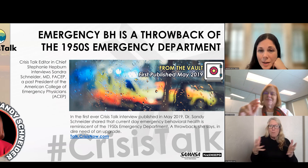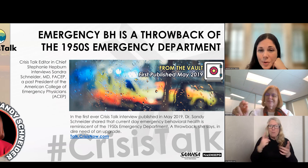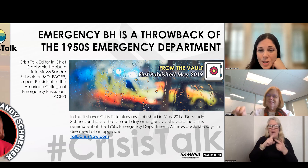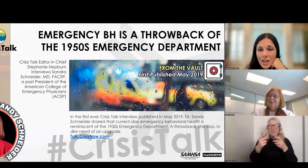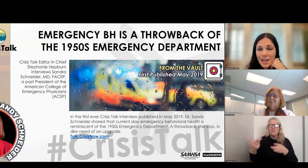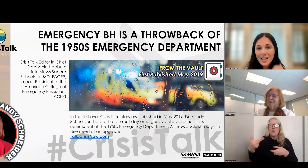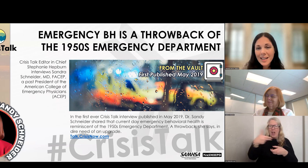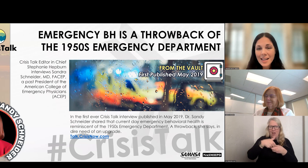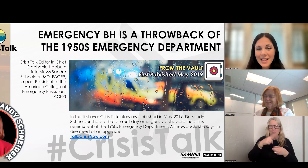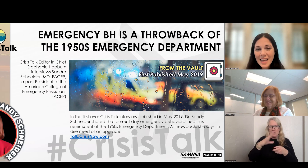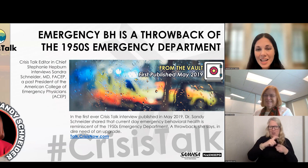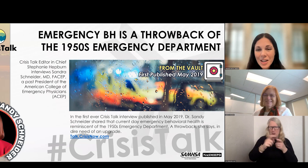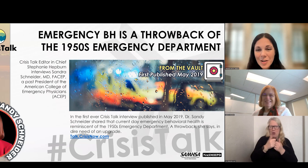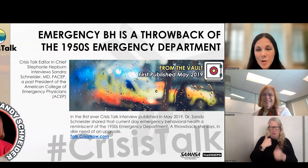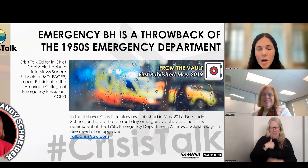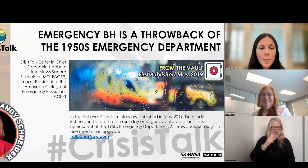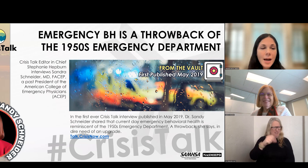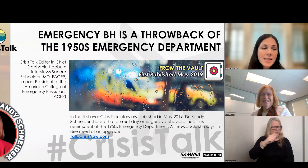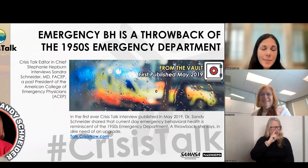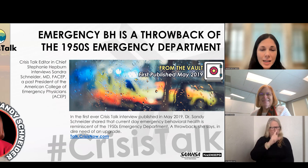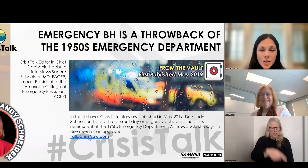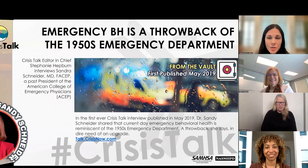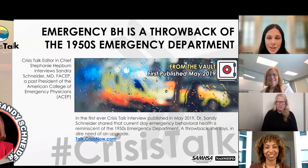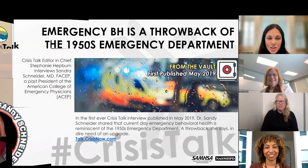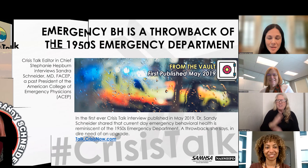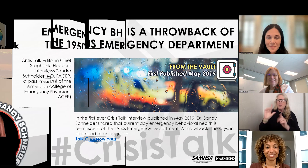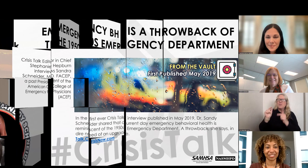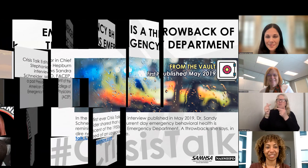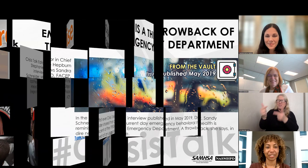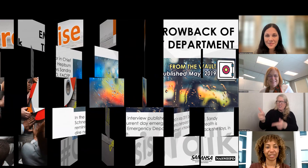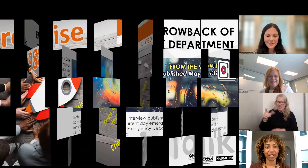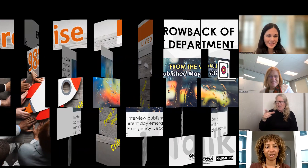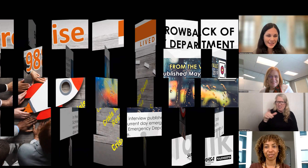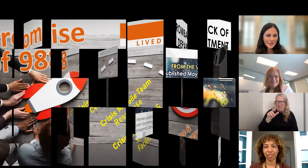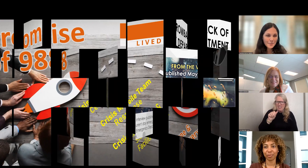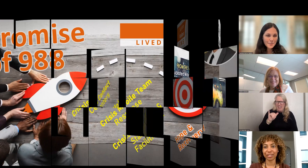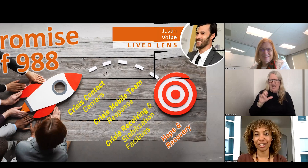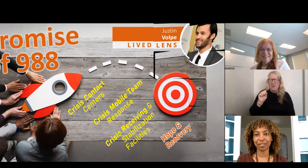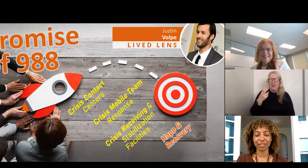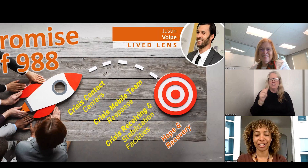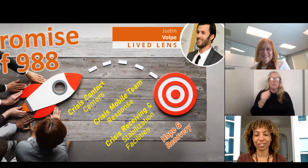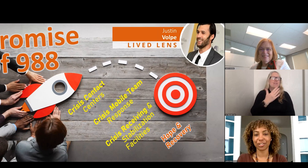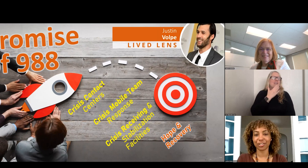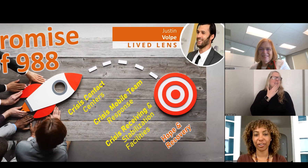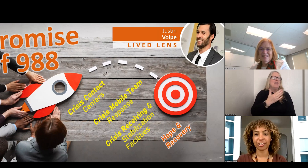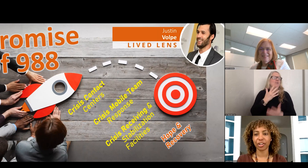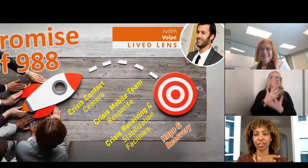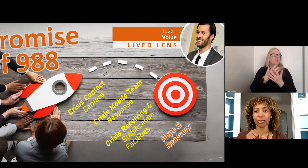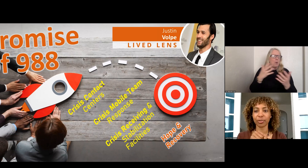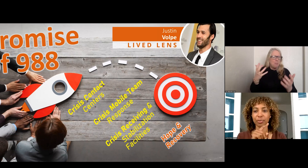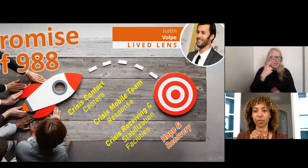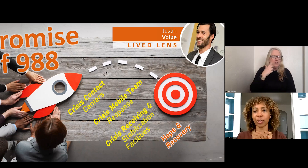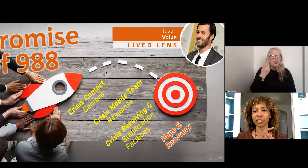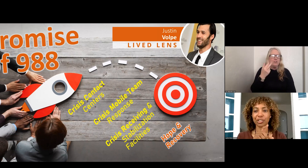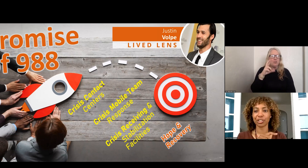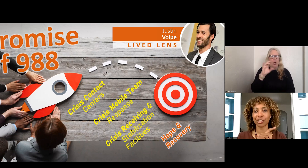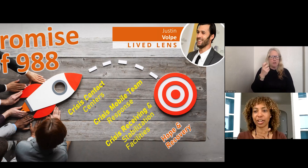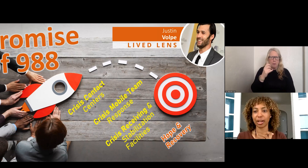: THANK YOU SO MUCH DOCTOR SCHNIEDER. I SAW QUESTIONS AND